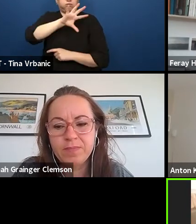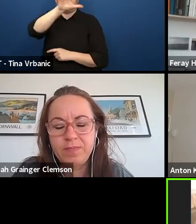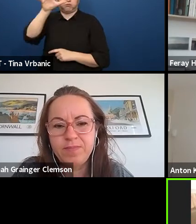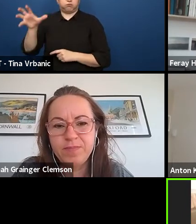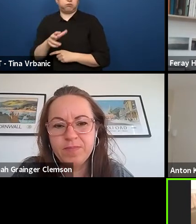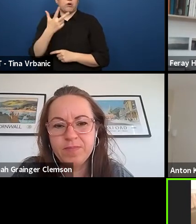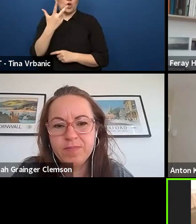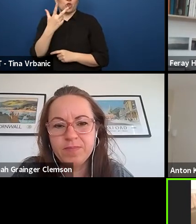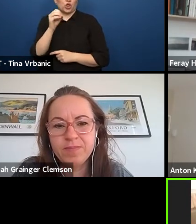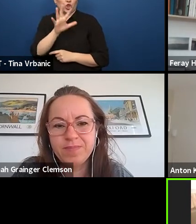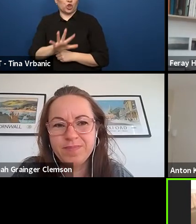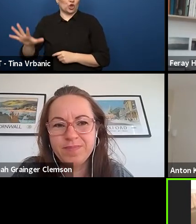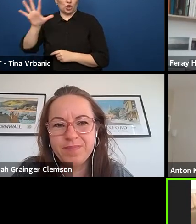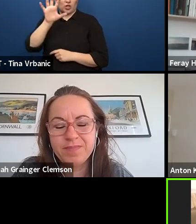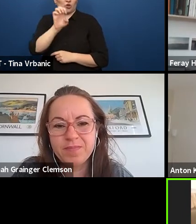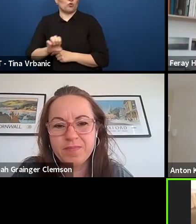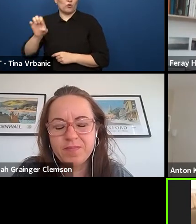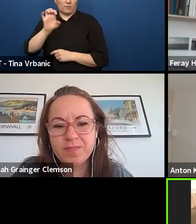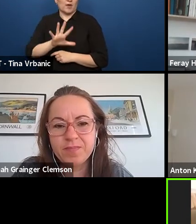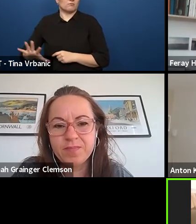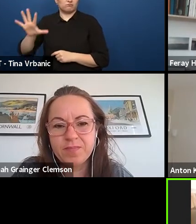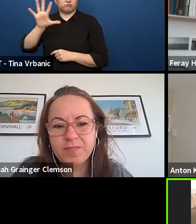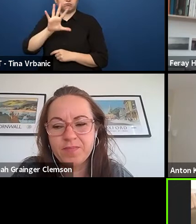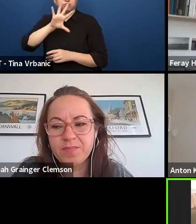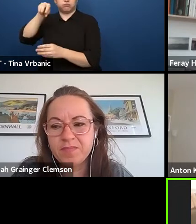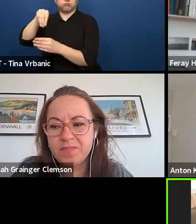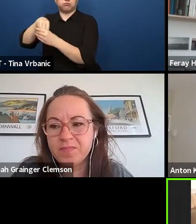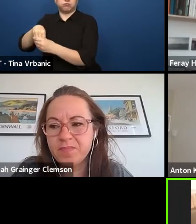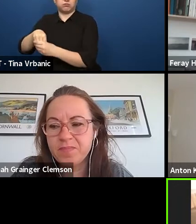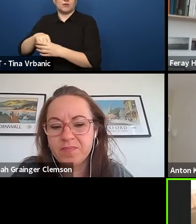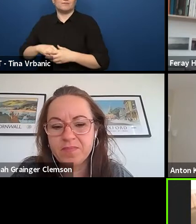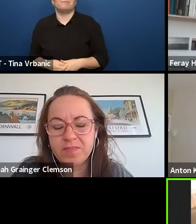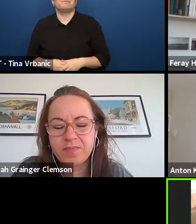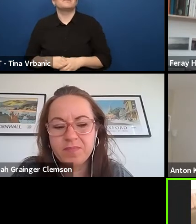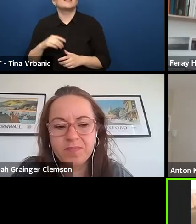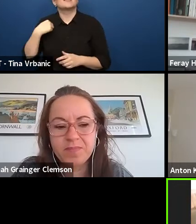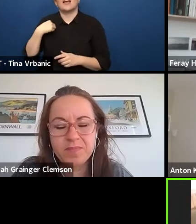of course, about how theatre which is the role of theatre in reconnecting